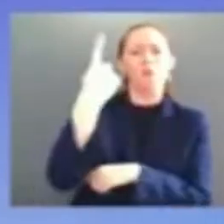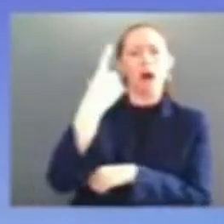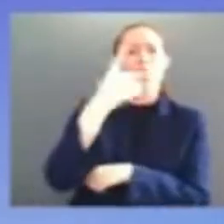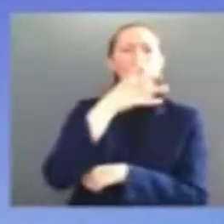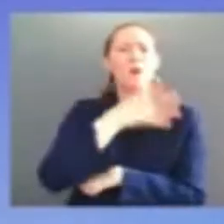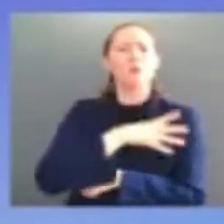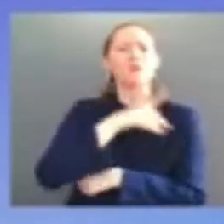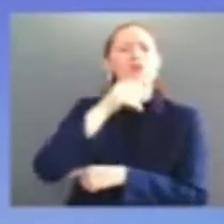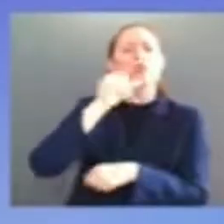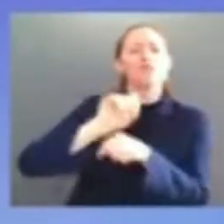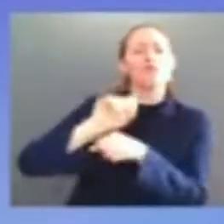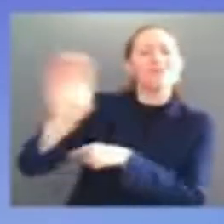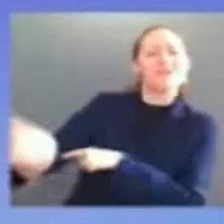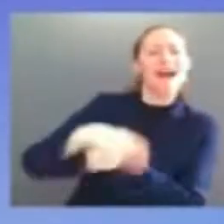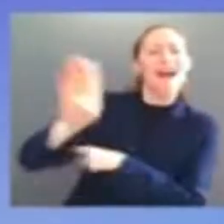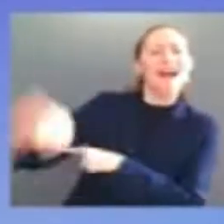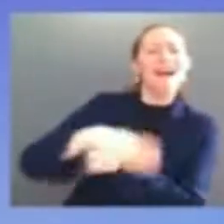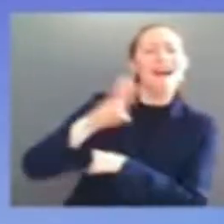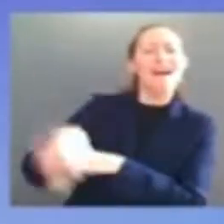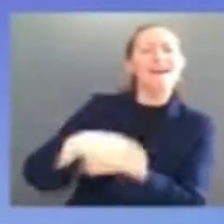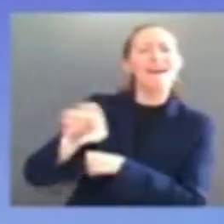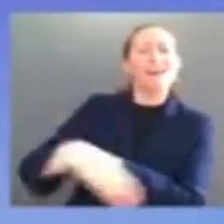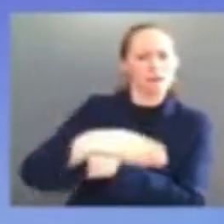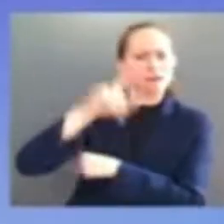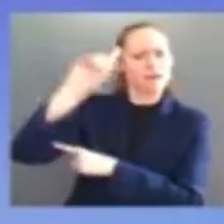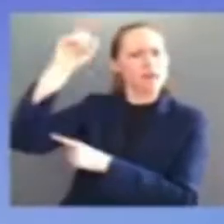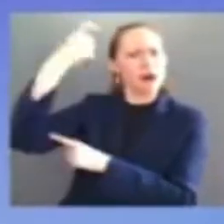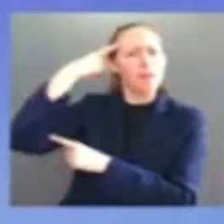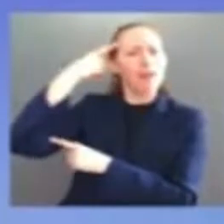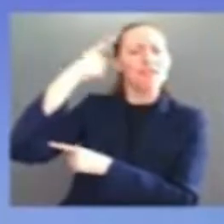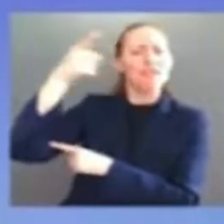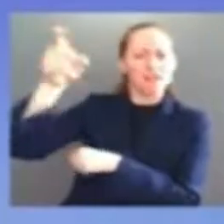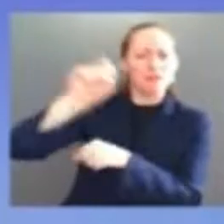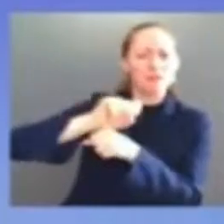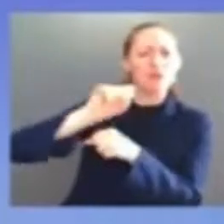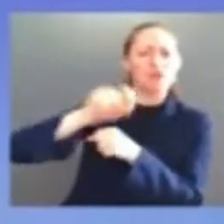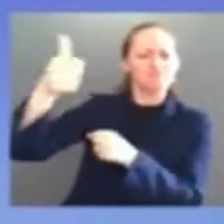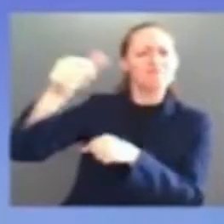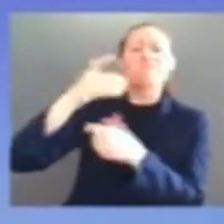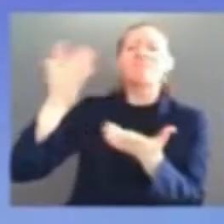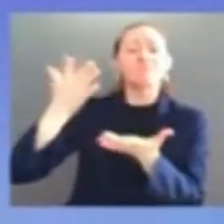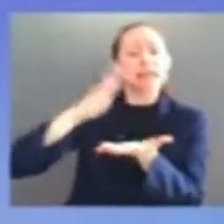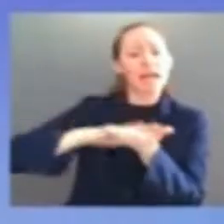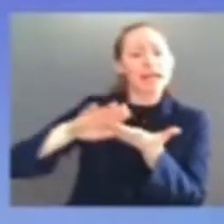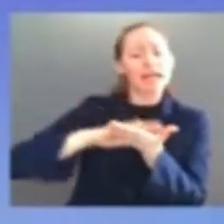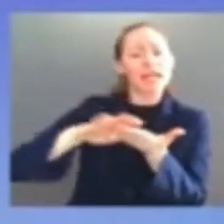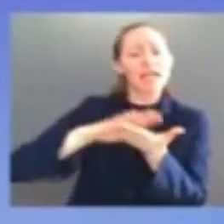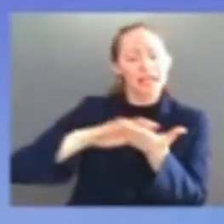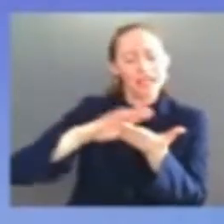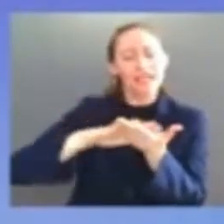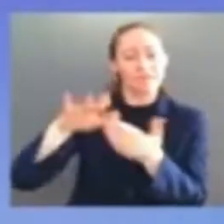told him what this nomination meant to her so he invited ms clemens to attend the hearing because